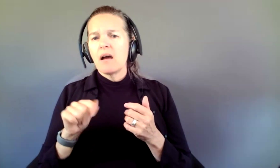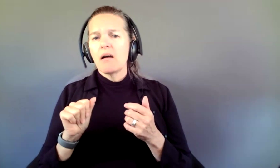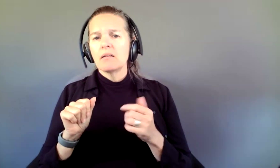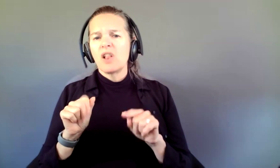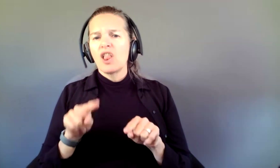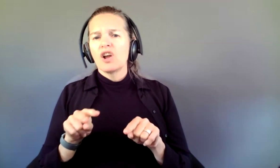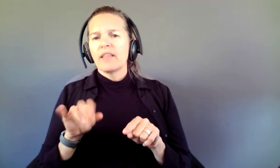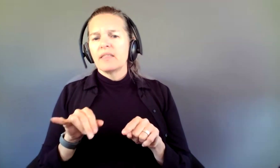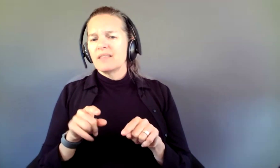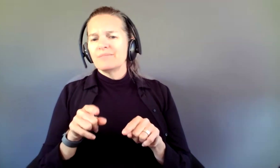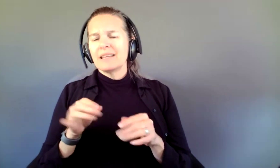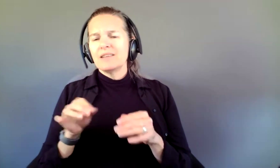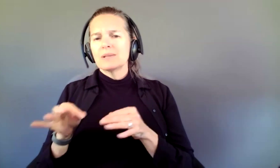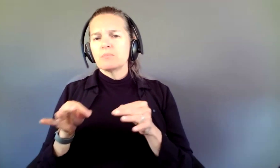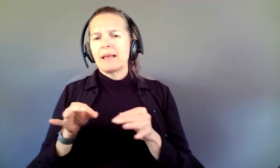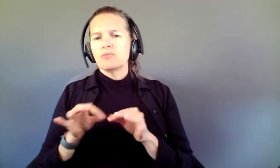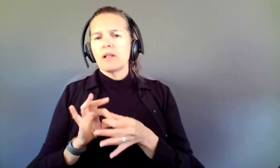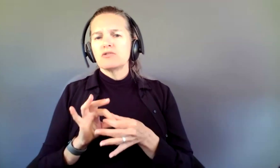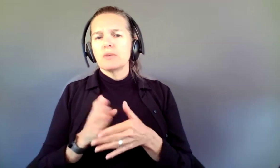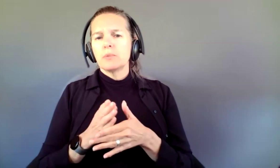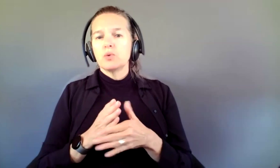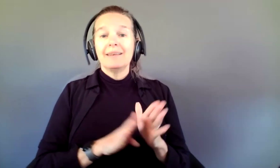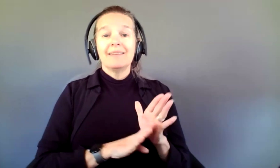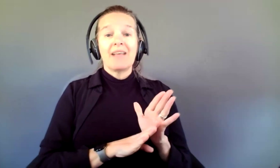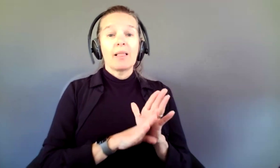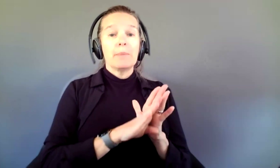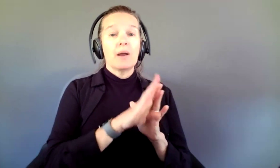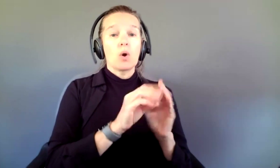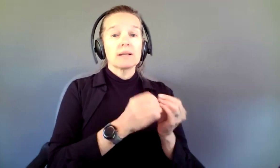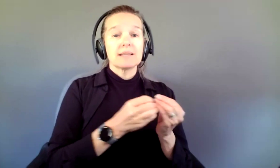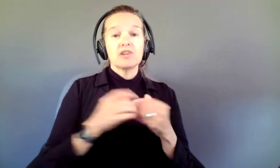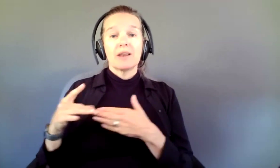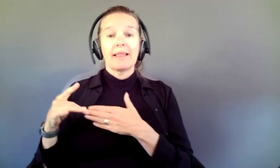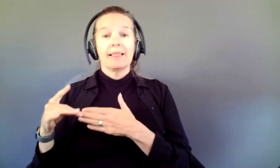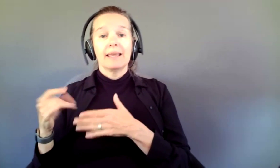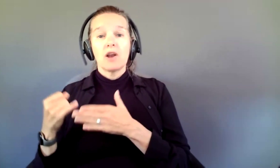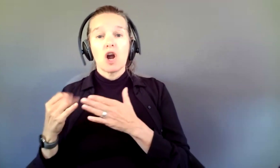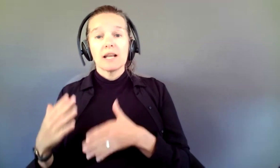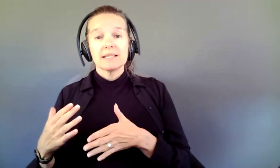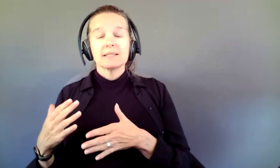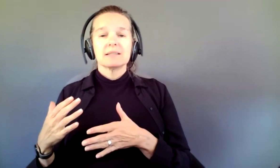the relationship between developing organization, lead artist, presenting. There's some confusion